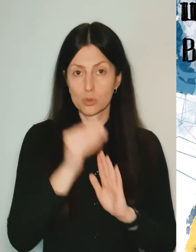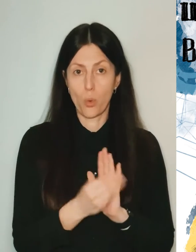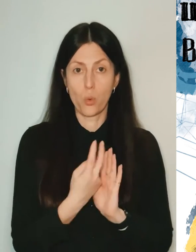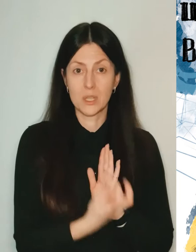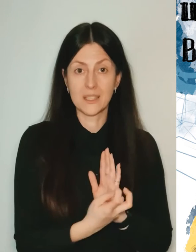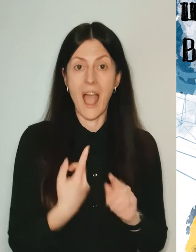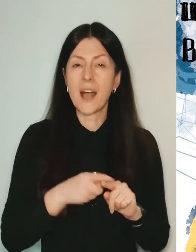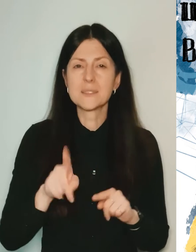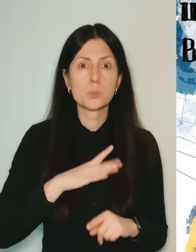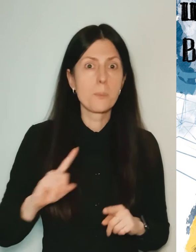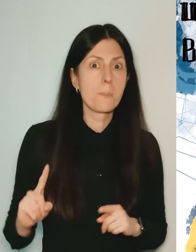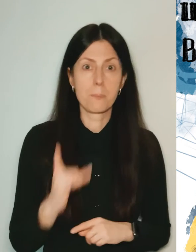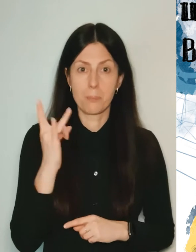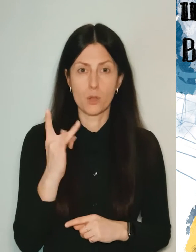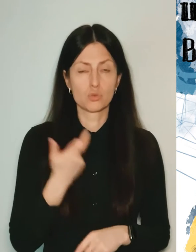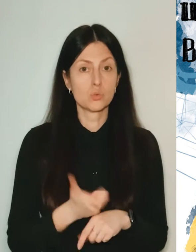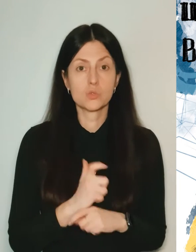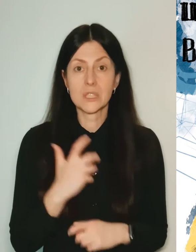And that was the very first siren, very alarming.